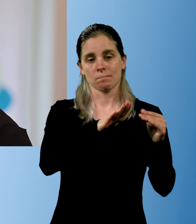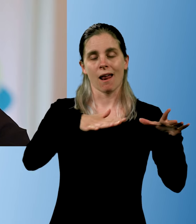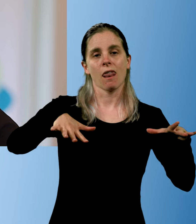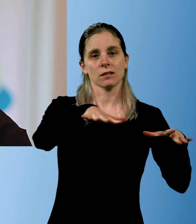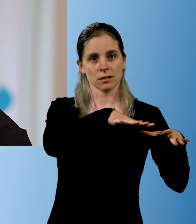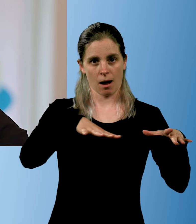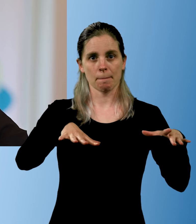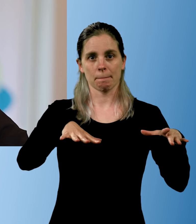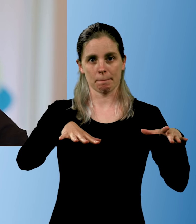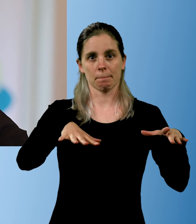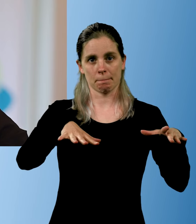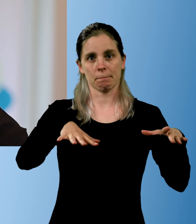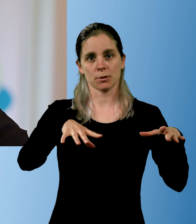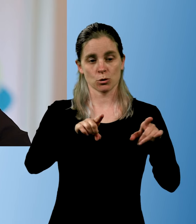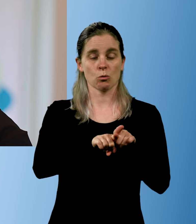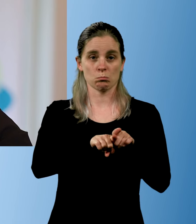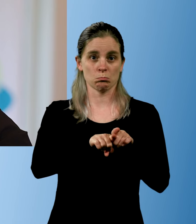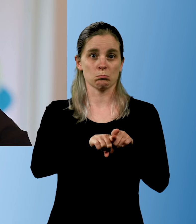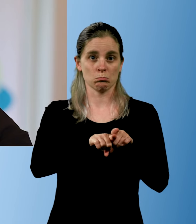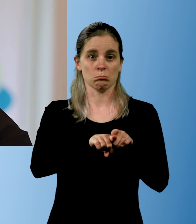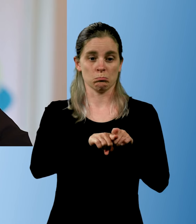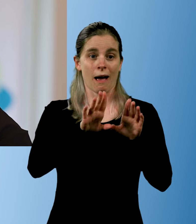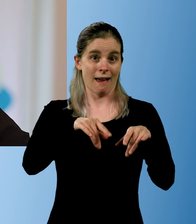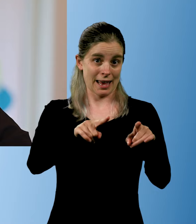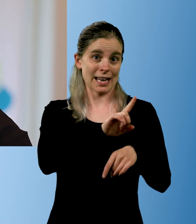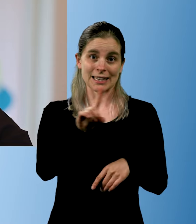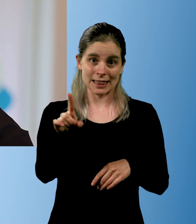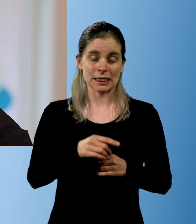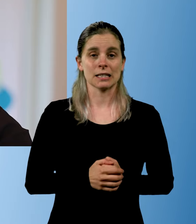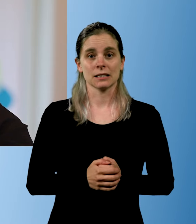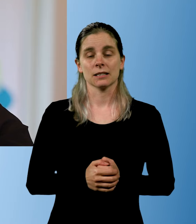the landscape that's going to be there.